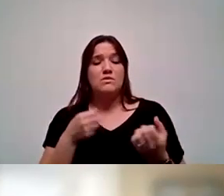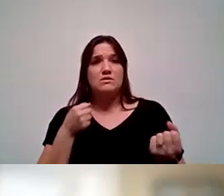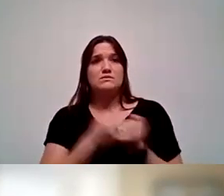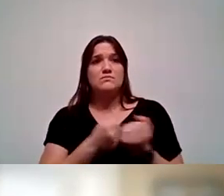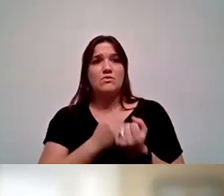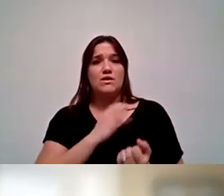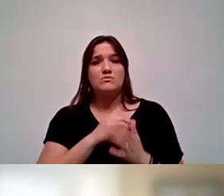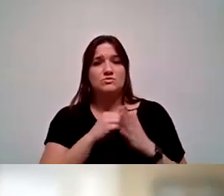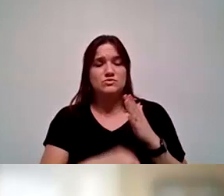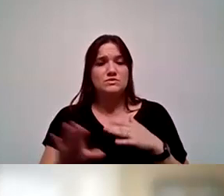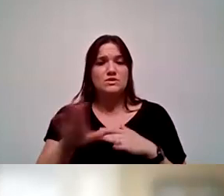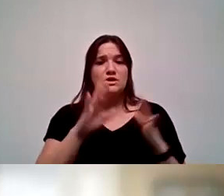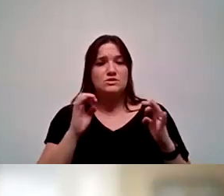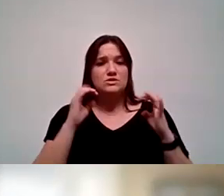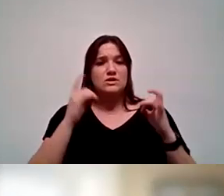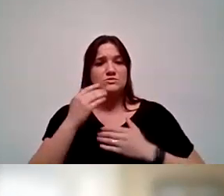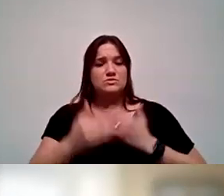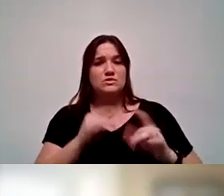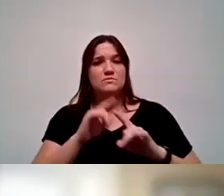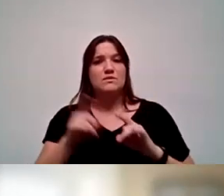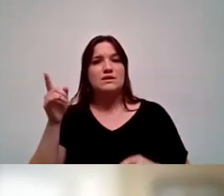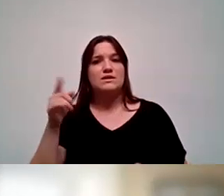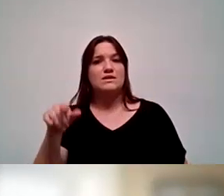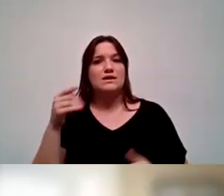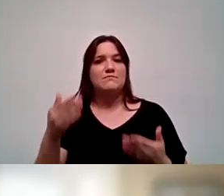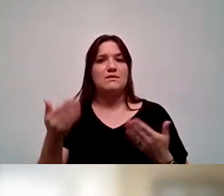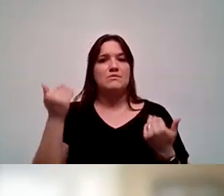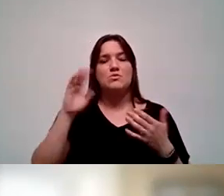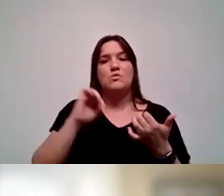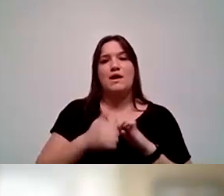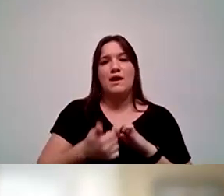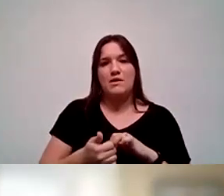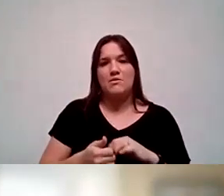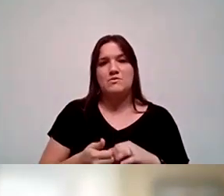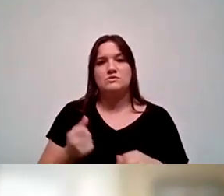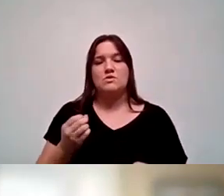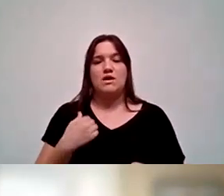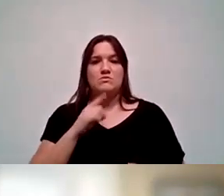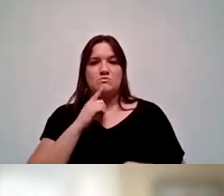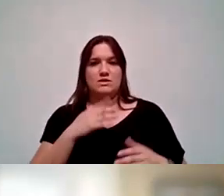in their educational journey, but they just may not know how. And so I really appreciated that.